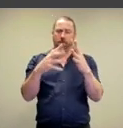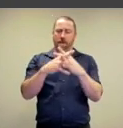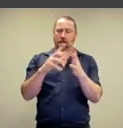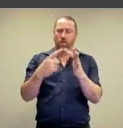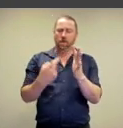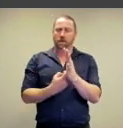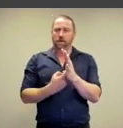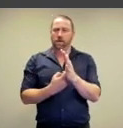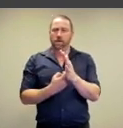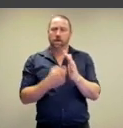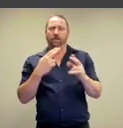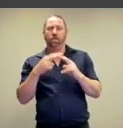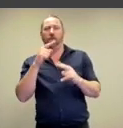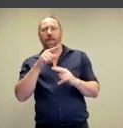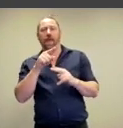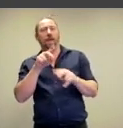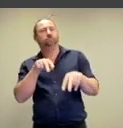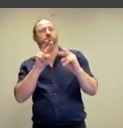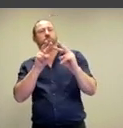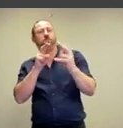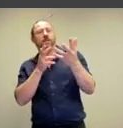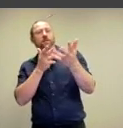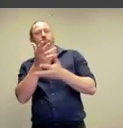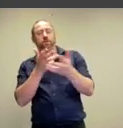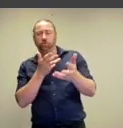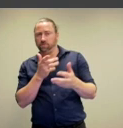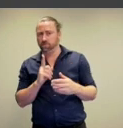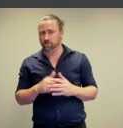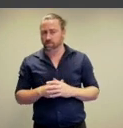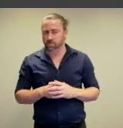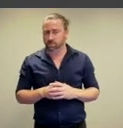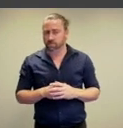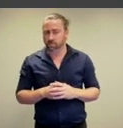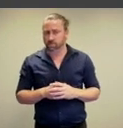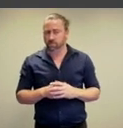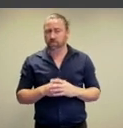who holds some power